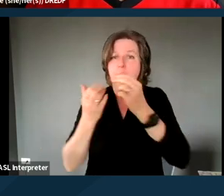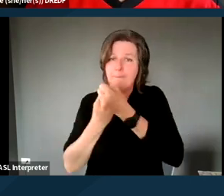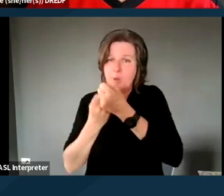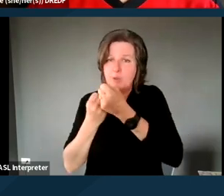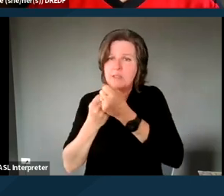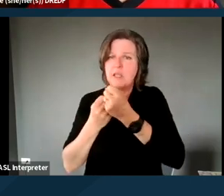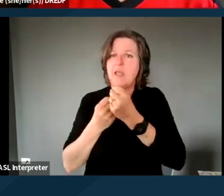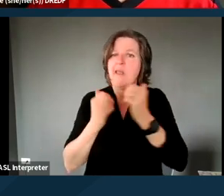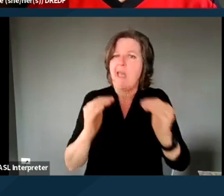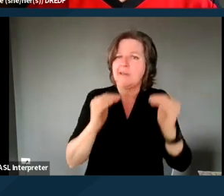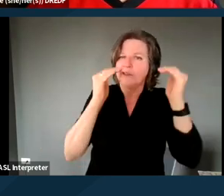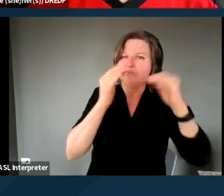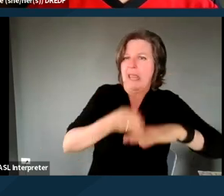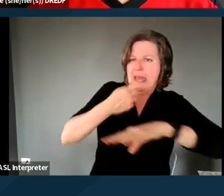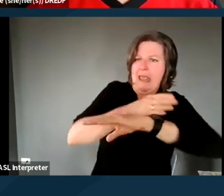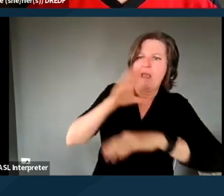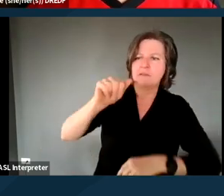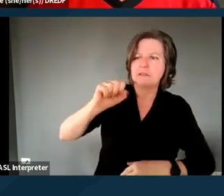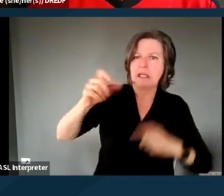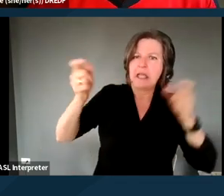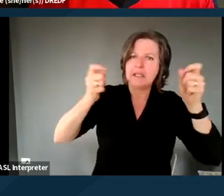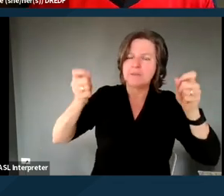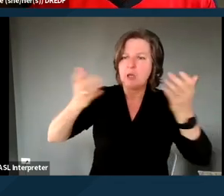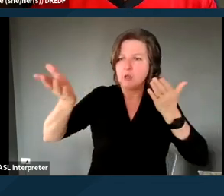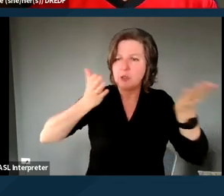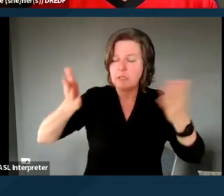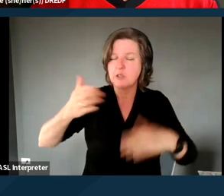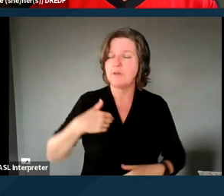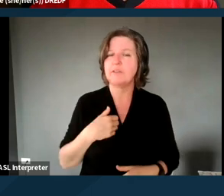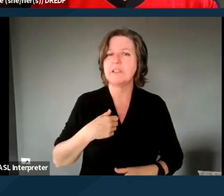and it is trying to get across what is in the discretion